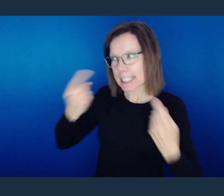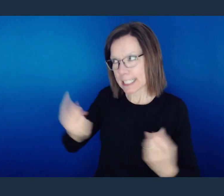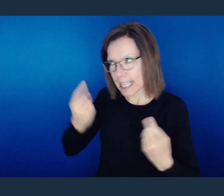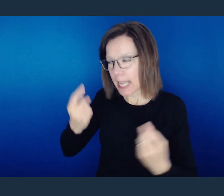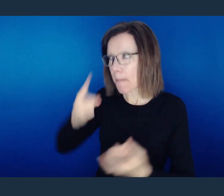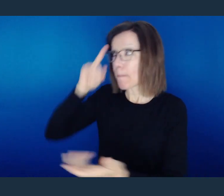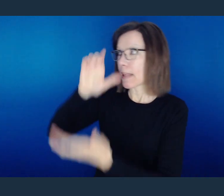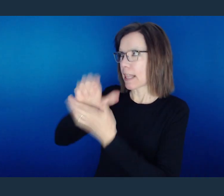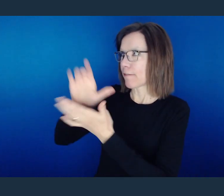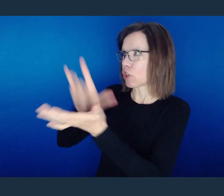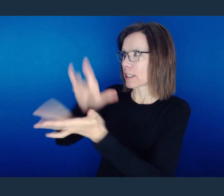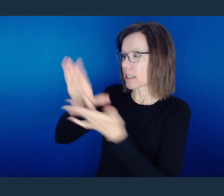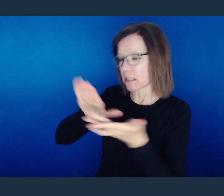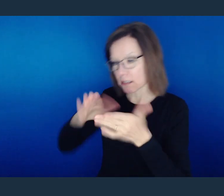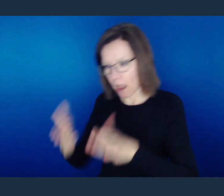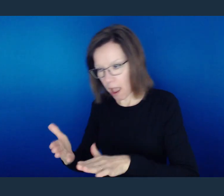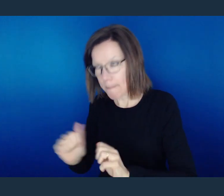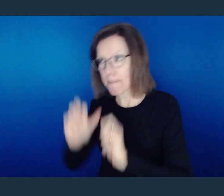God raised Him from the dead, you shall be saved.